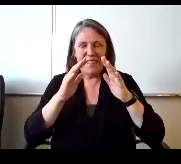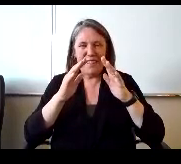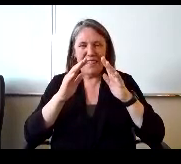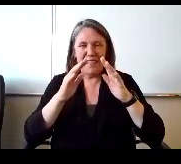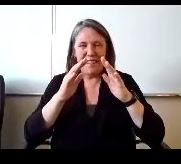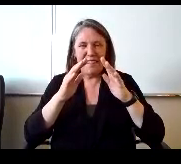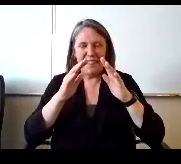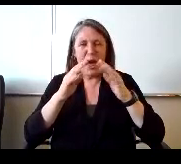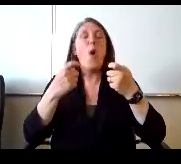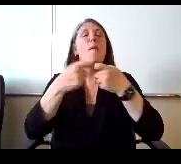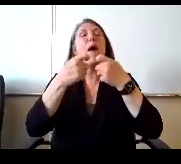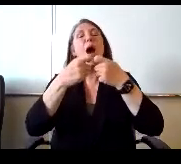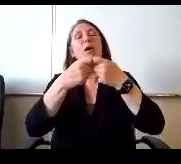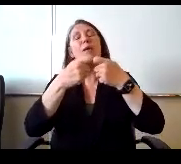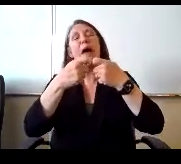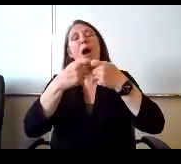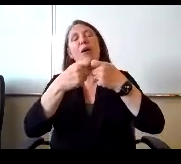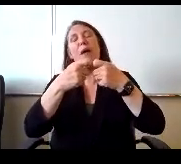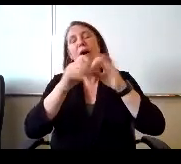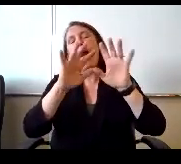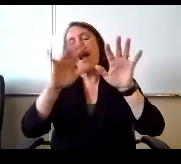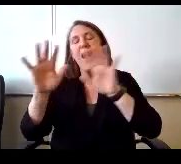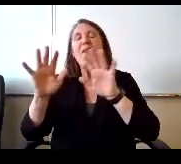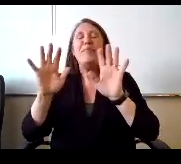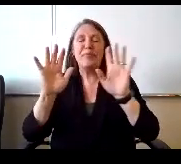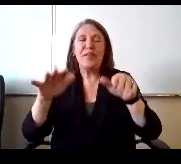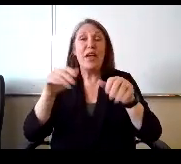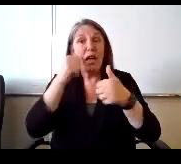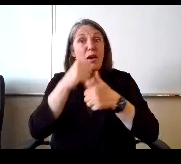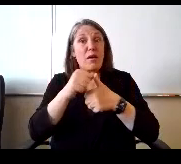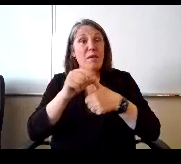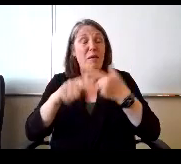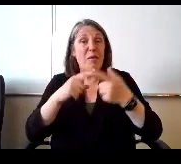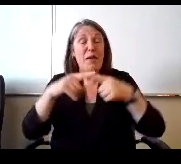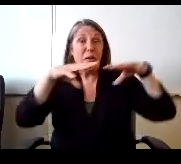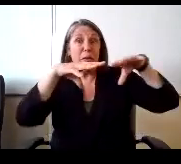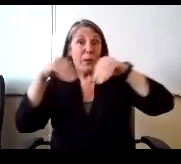all of that why we went down a few years ago. Remember, we had the board meeting